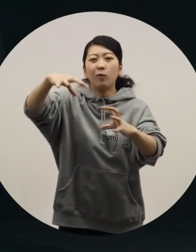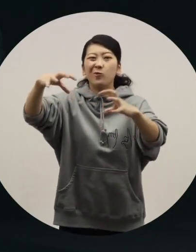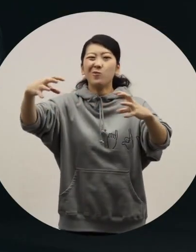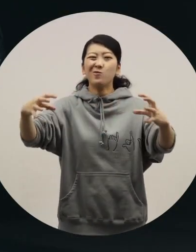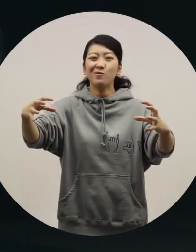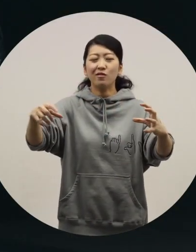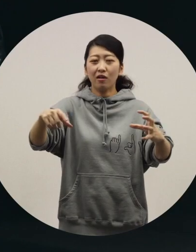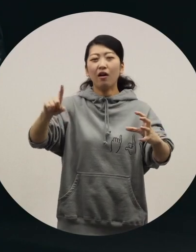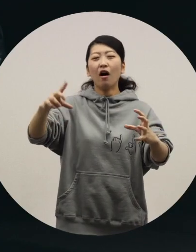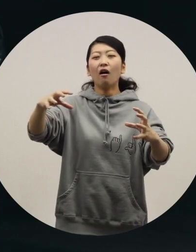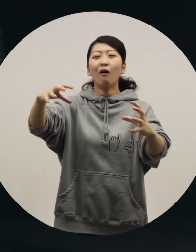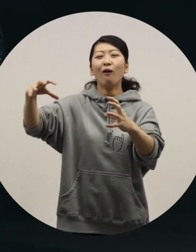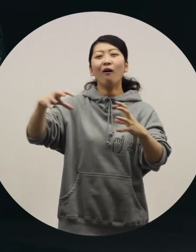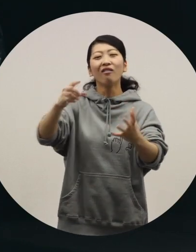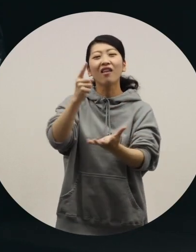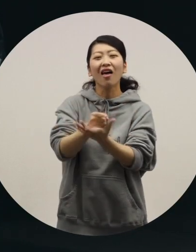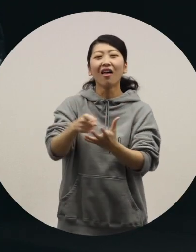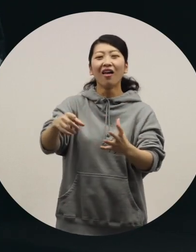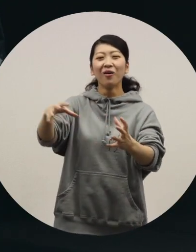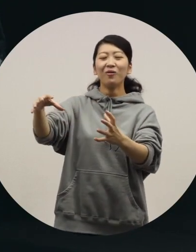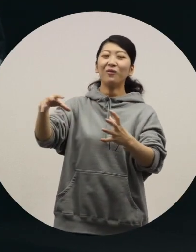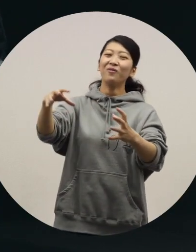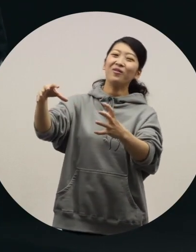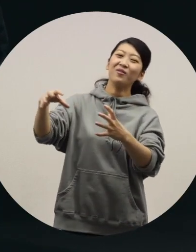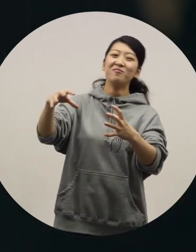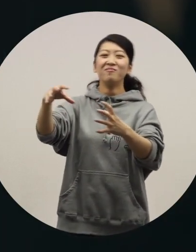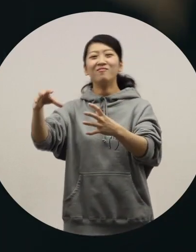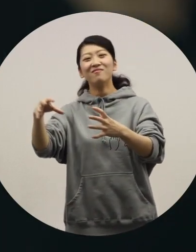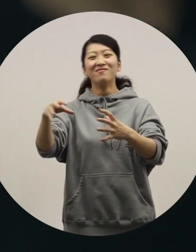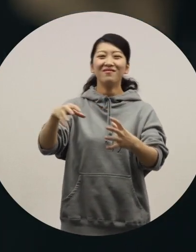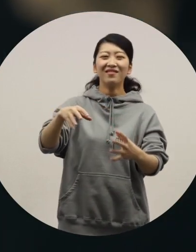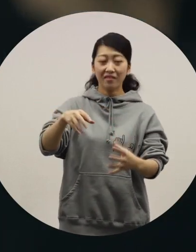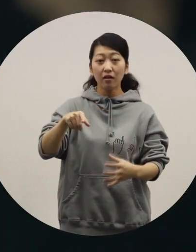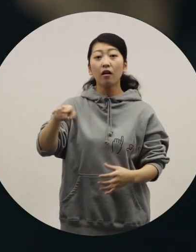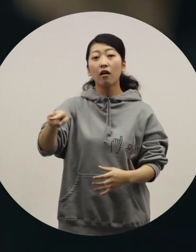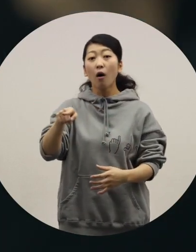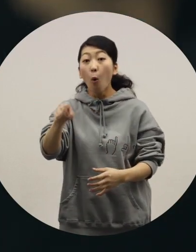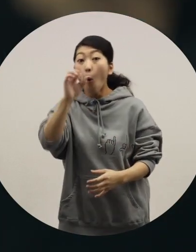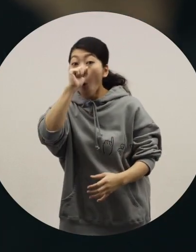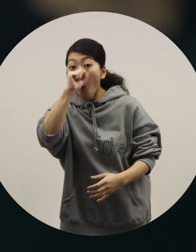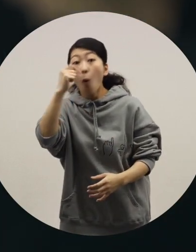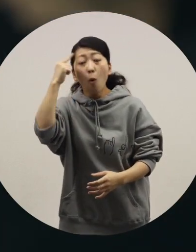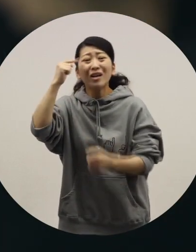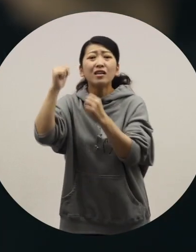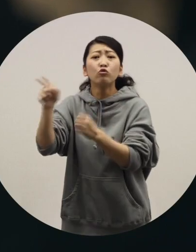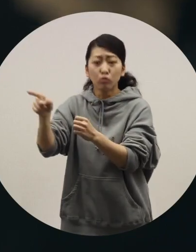Yes, they were rough. I wasn't sure if they could even move. They may have inspired early adopters,